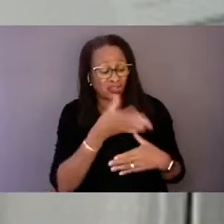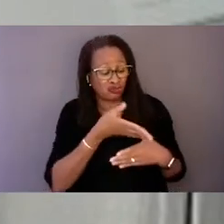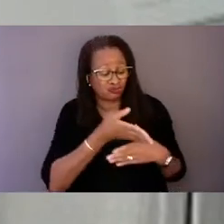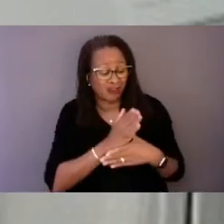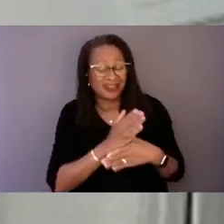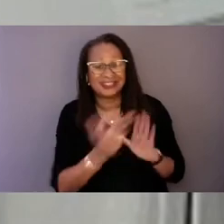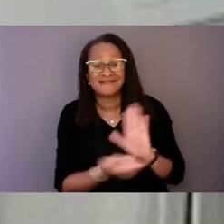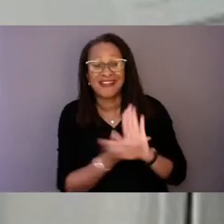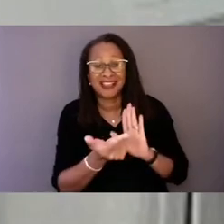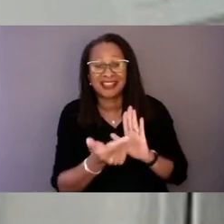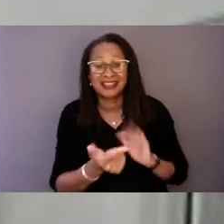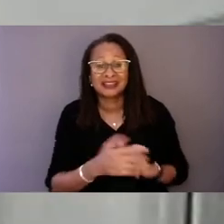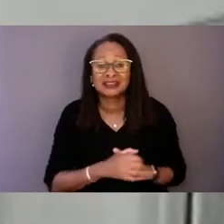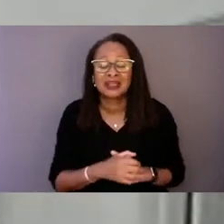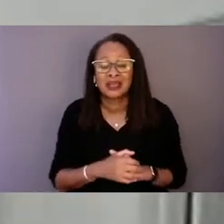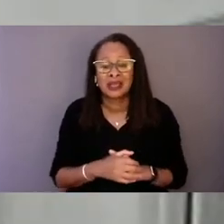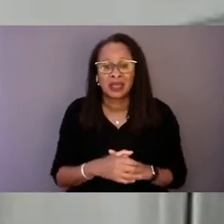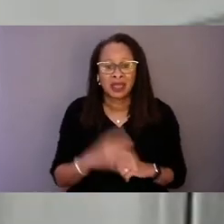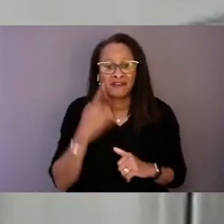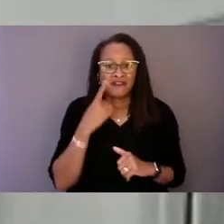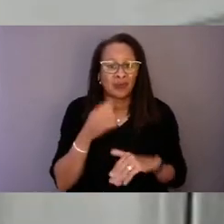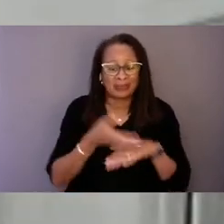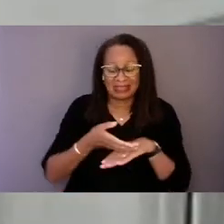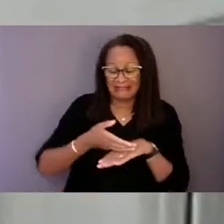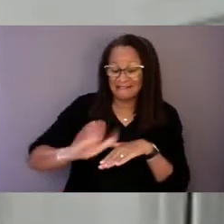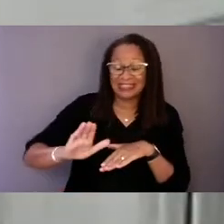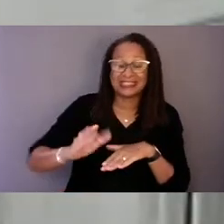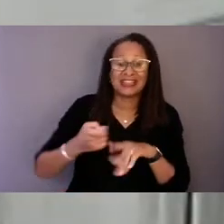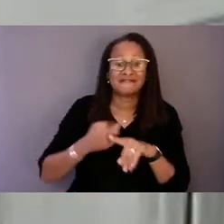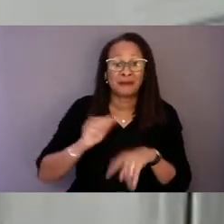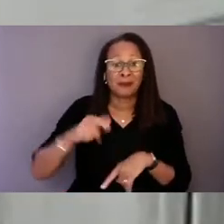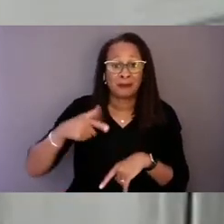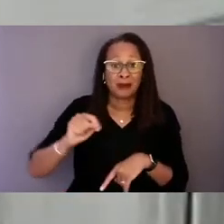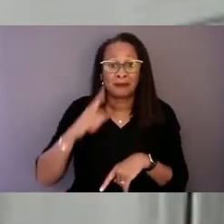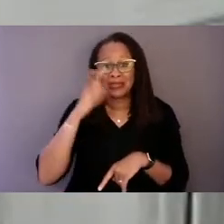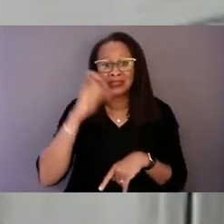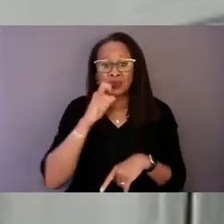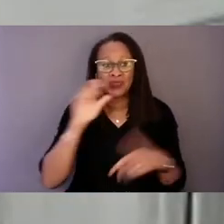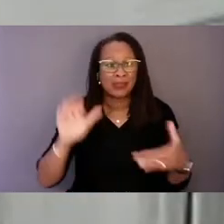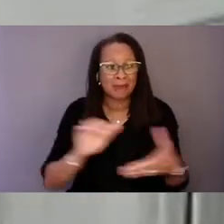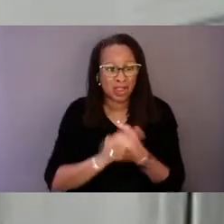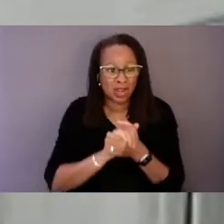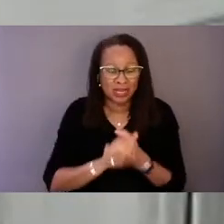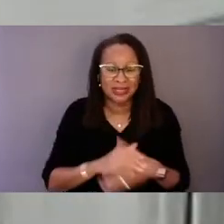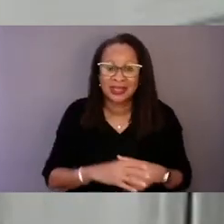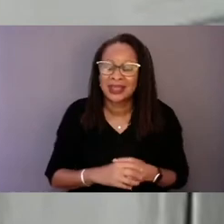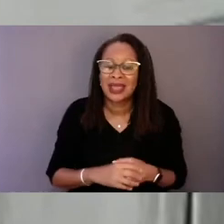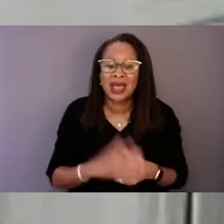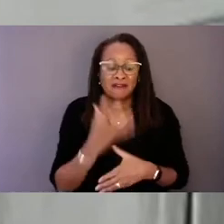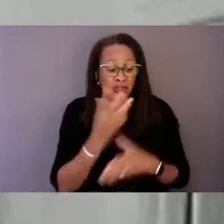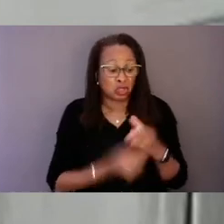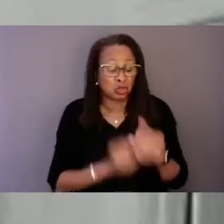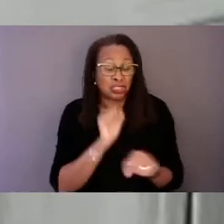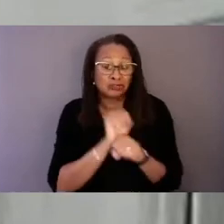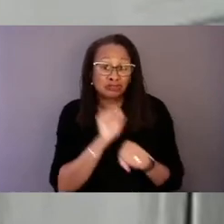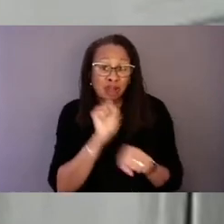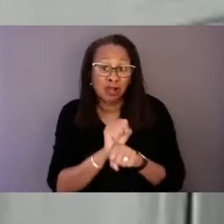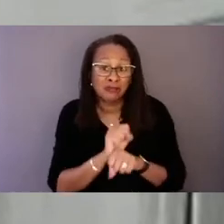for being evicted because of who they have married, of losing their job, of--